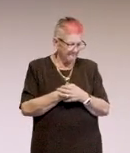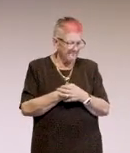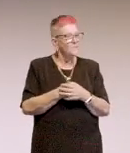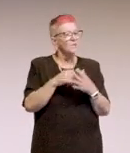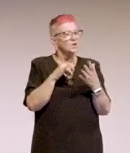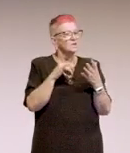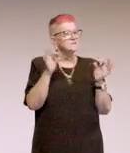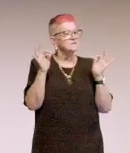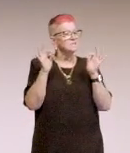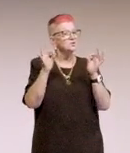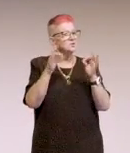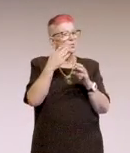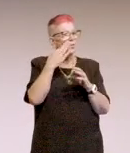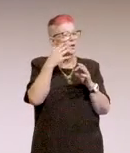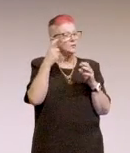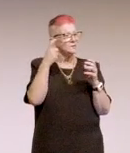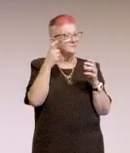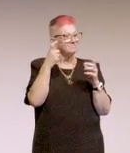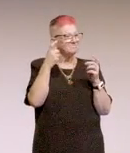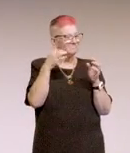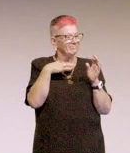Yeah so, especially when you consider a user you have been exposed to,